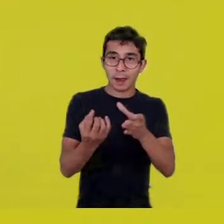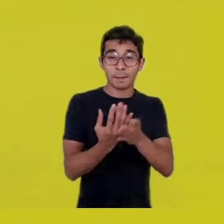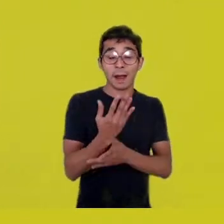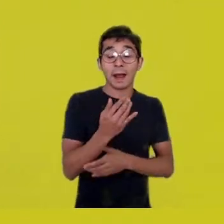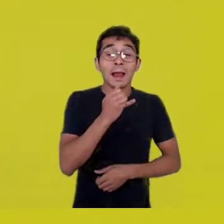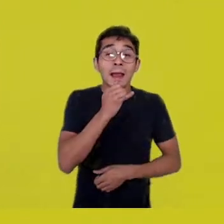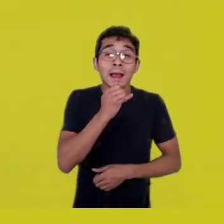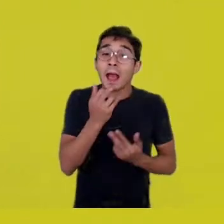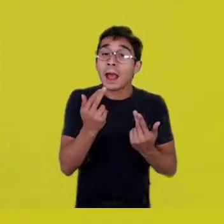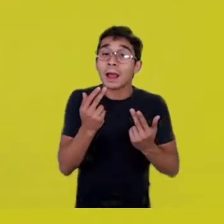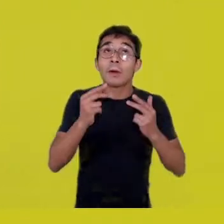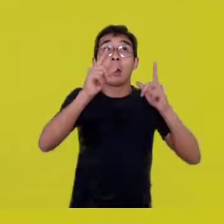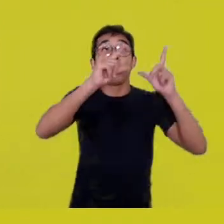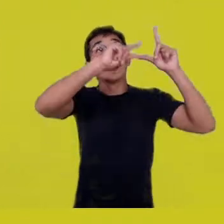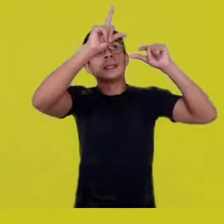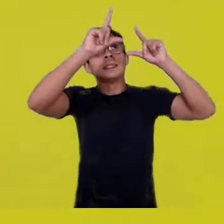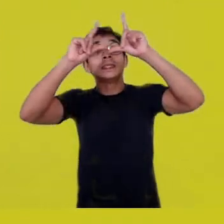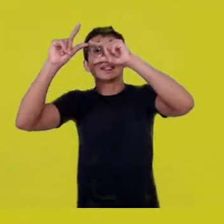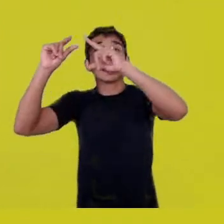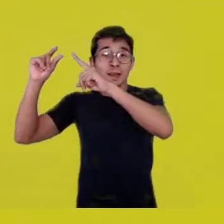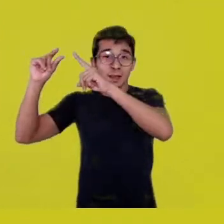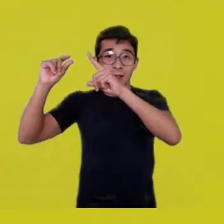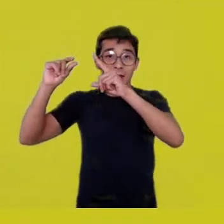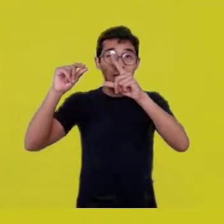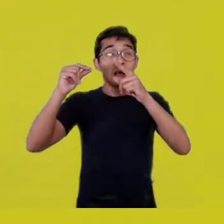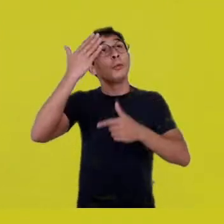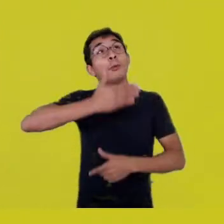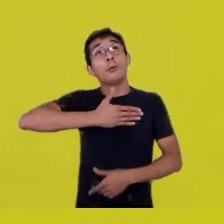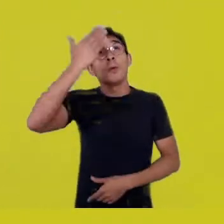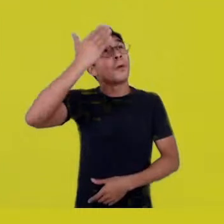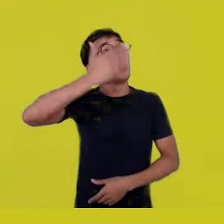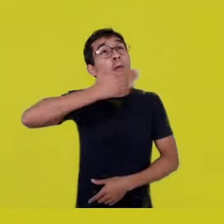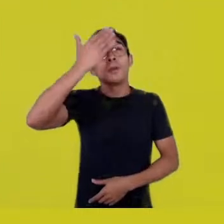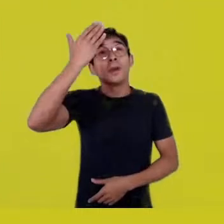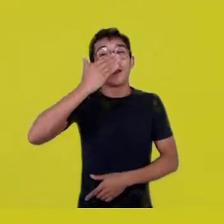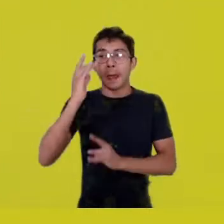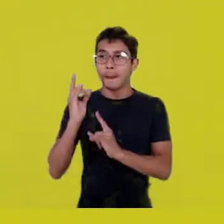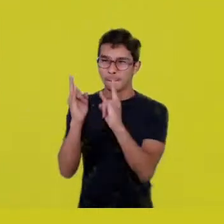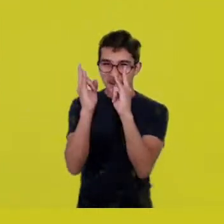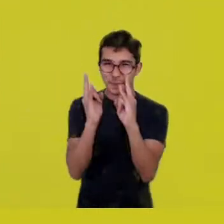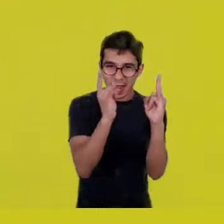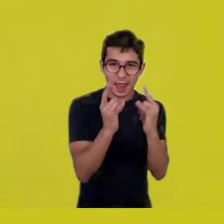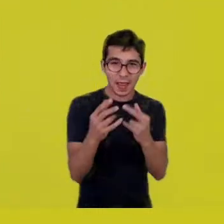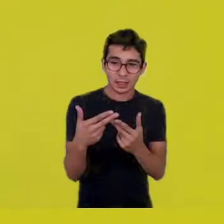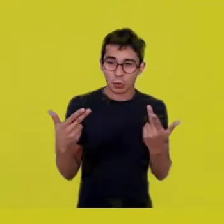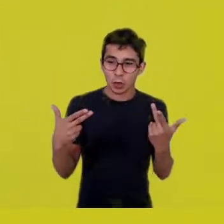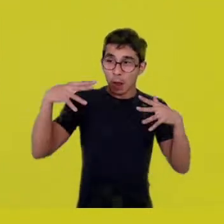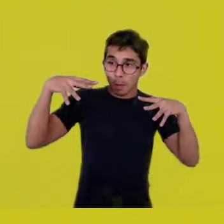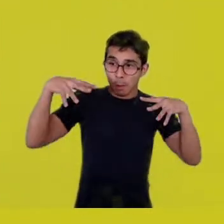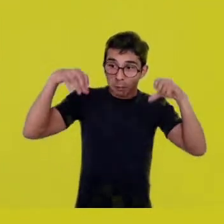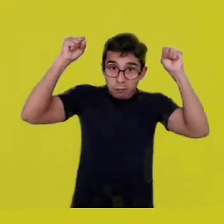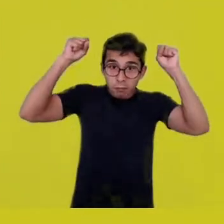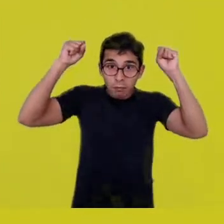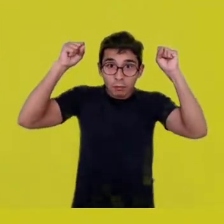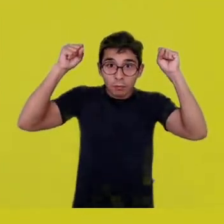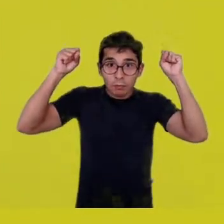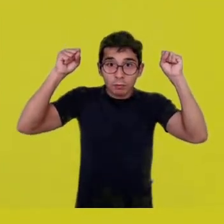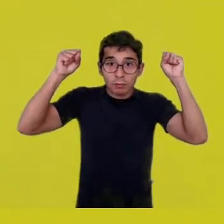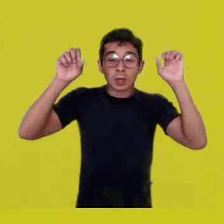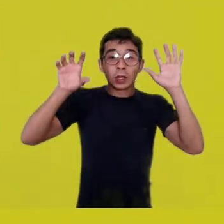brighten up in constellations and the sky looks so wonderful